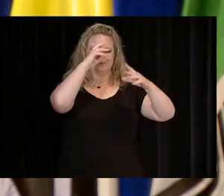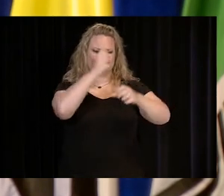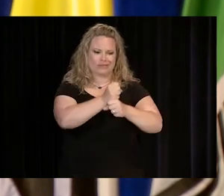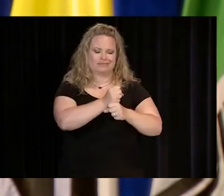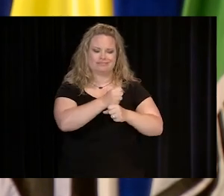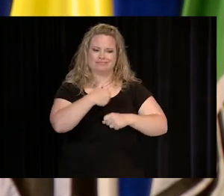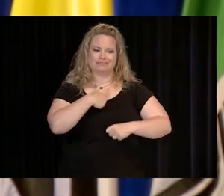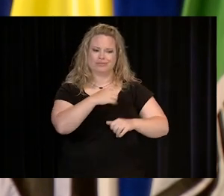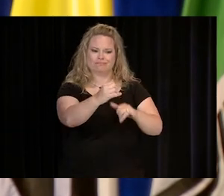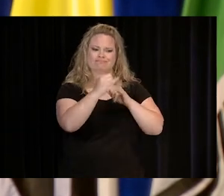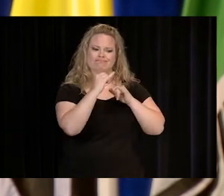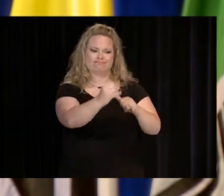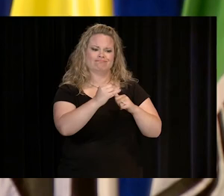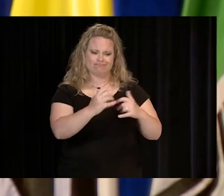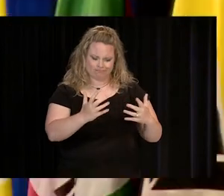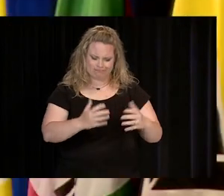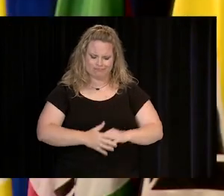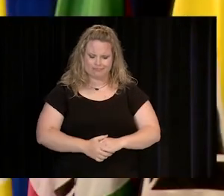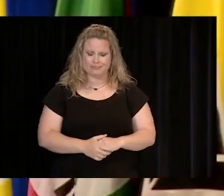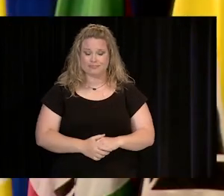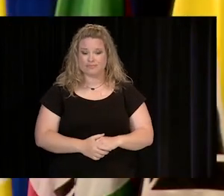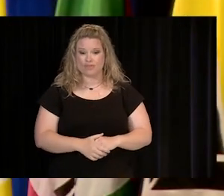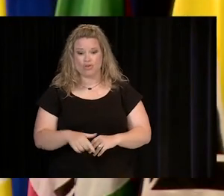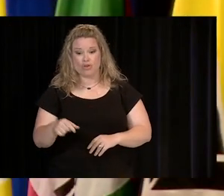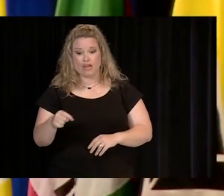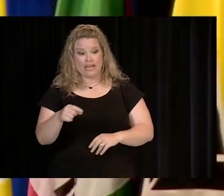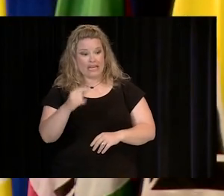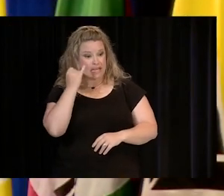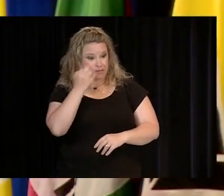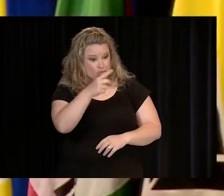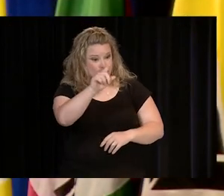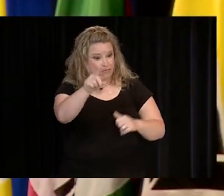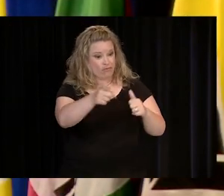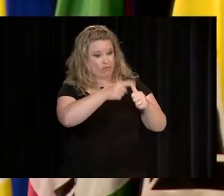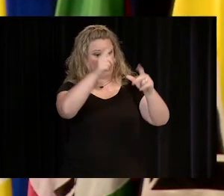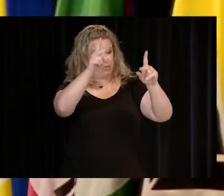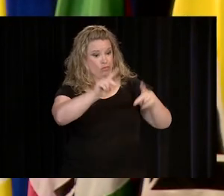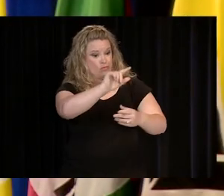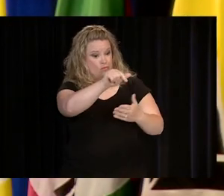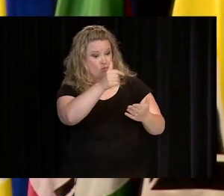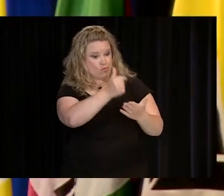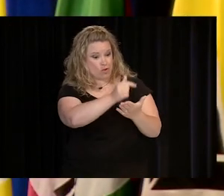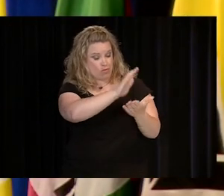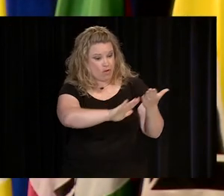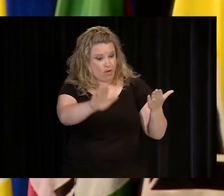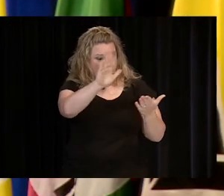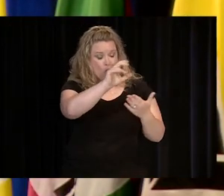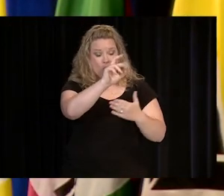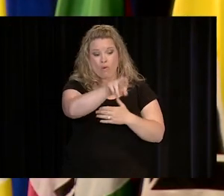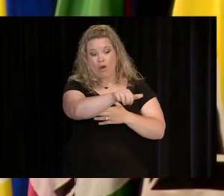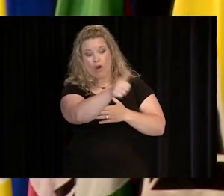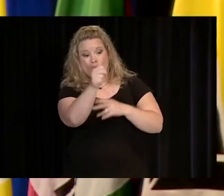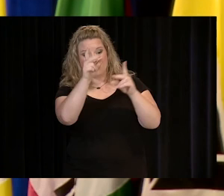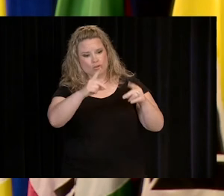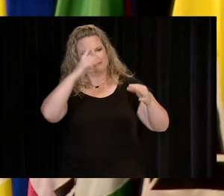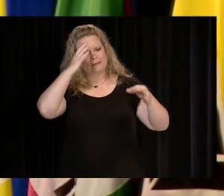BELIEVE ME, I DIDN'T EITHER. WHETHER YOU ARE THE FIRST IN YOUR FAMILY TO GRADUATE FROM COLLEGE, OR SOMEONE WHO RETURNED TO COLLEGE